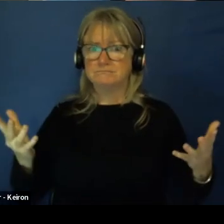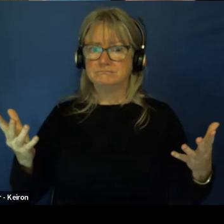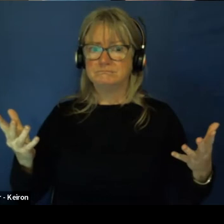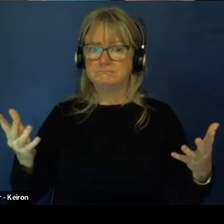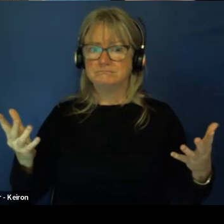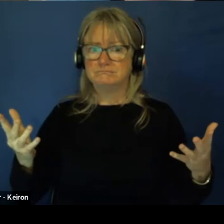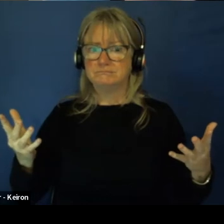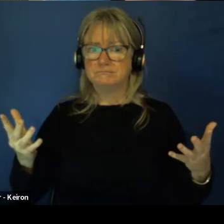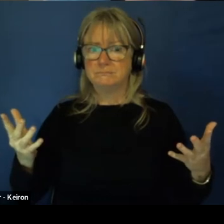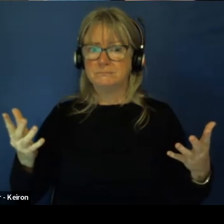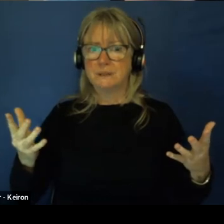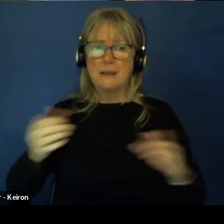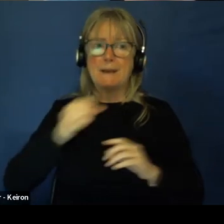What specifically males.